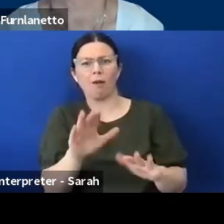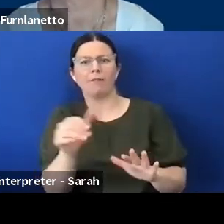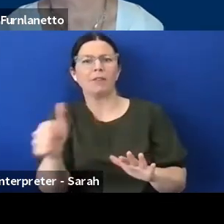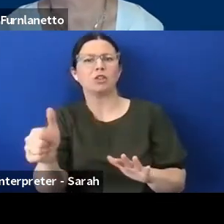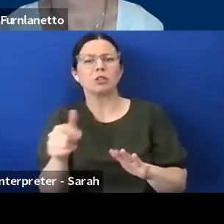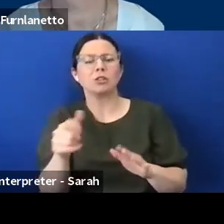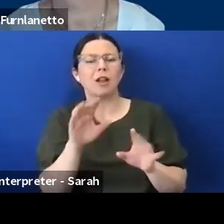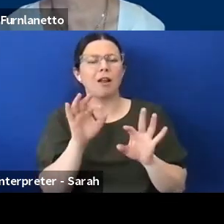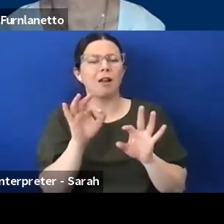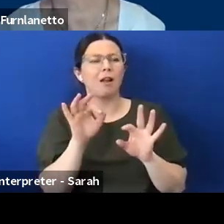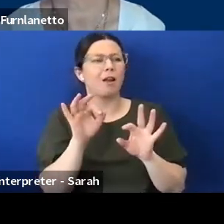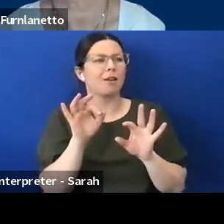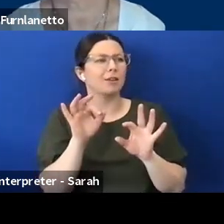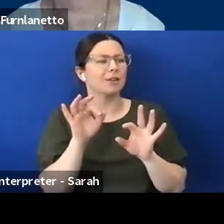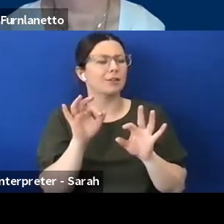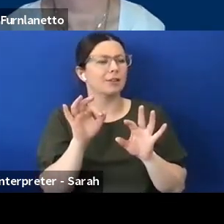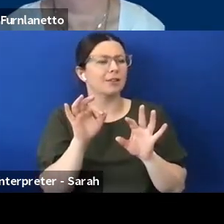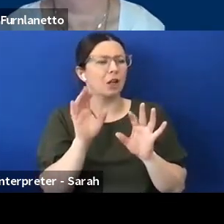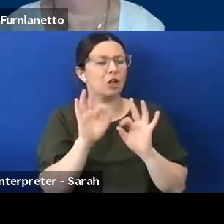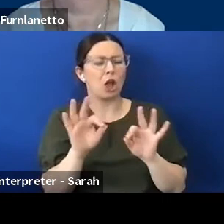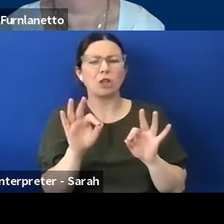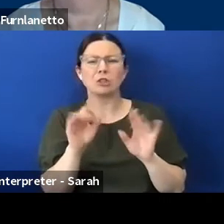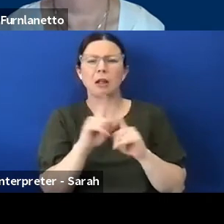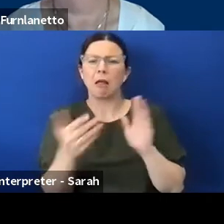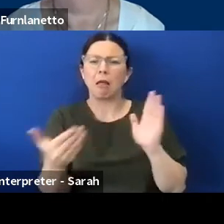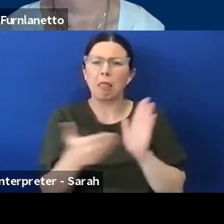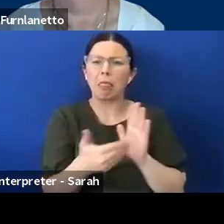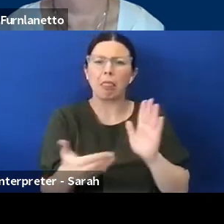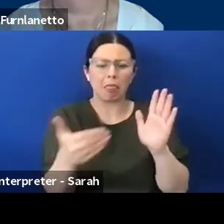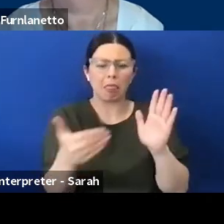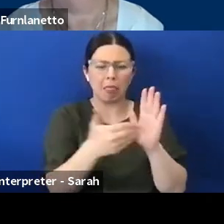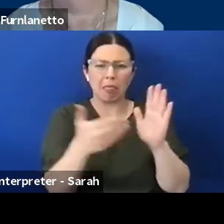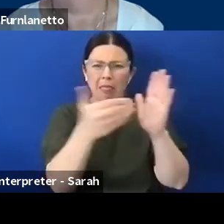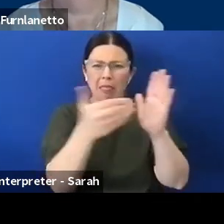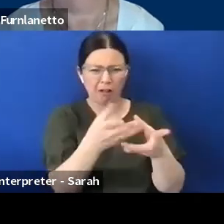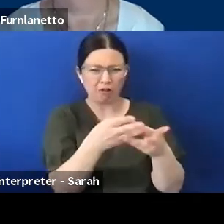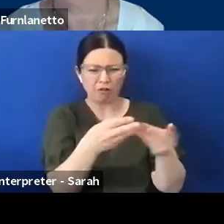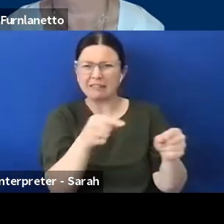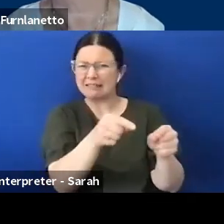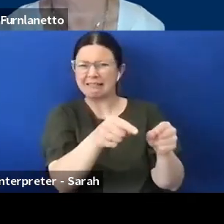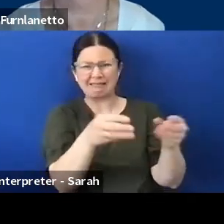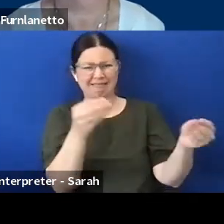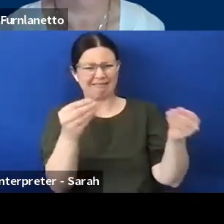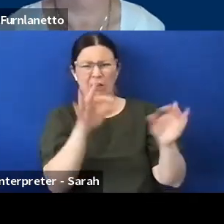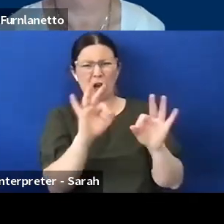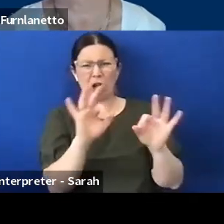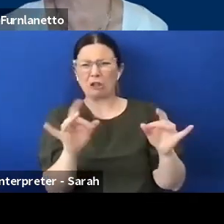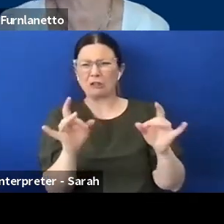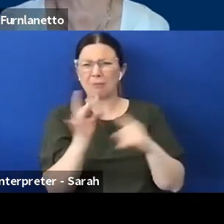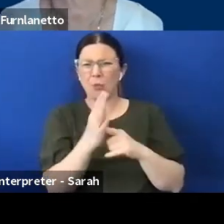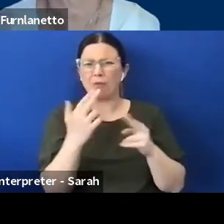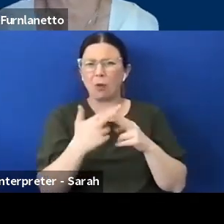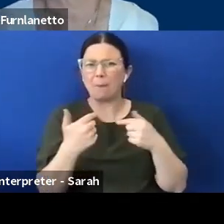things resources that really don't matter or places that really won't matter so